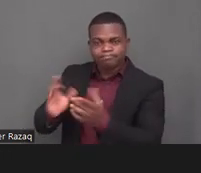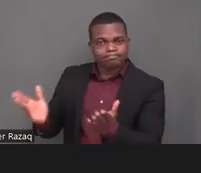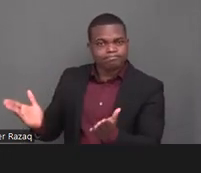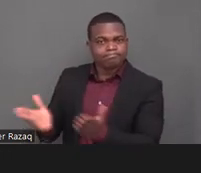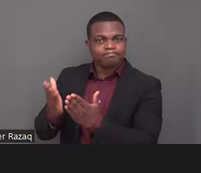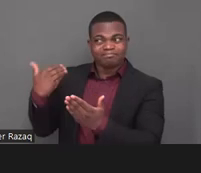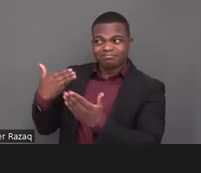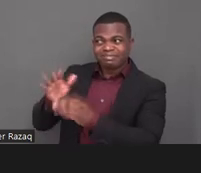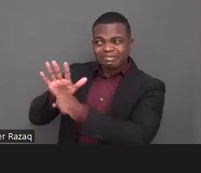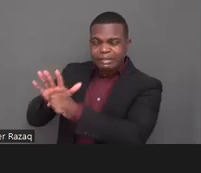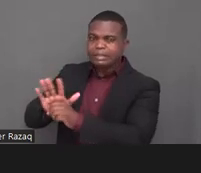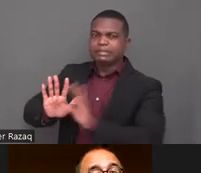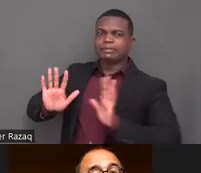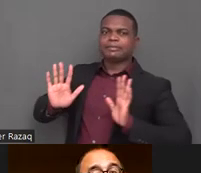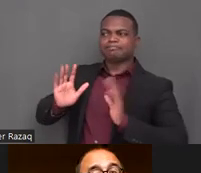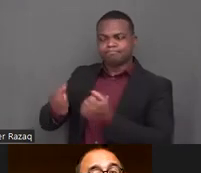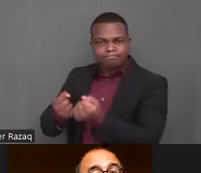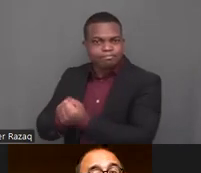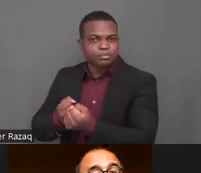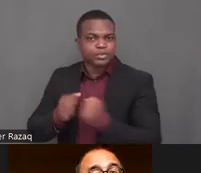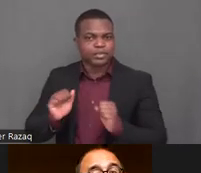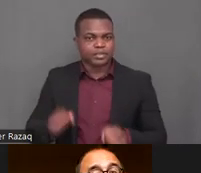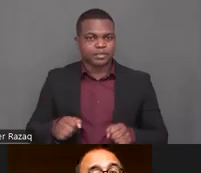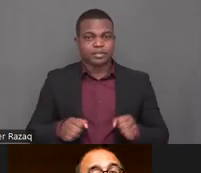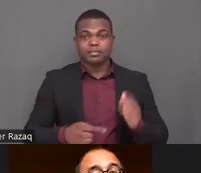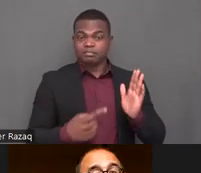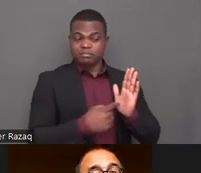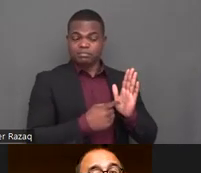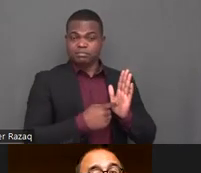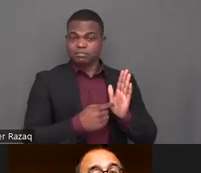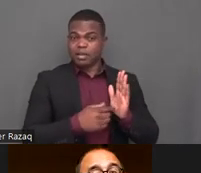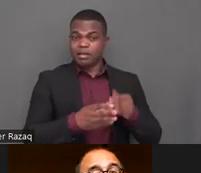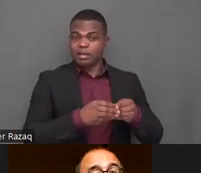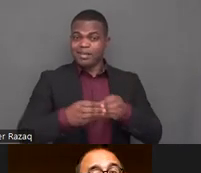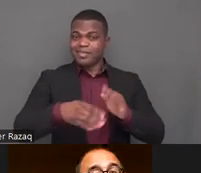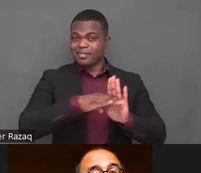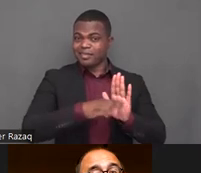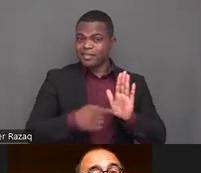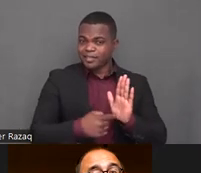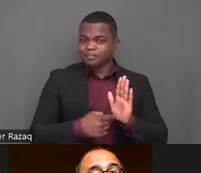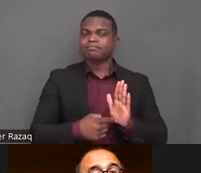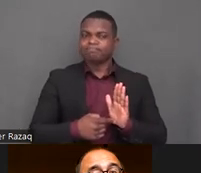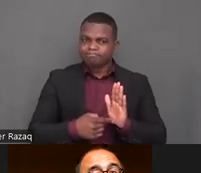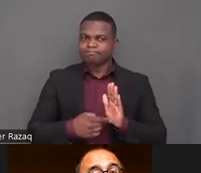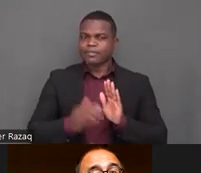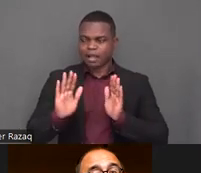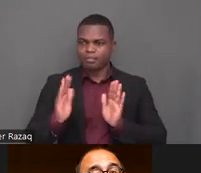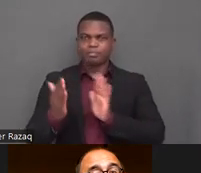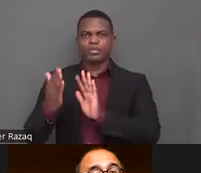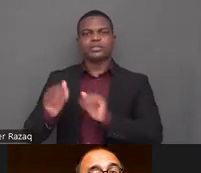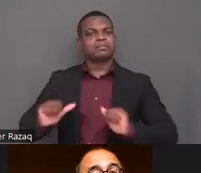institutionalized or have been institutionalized as rights holders fully entitled to legal capacity